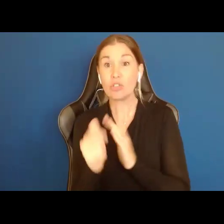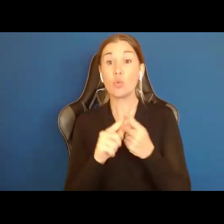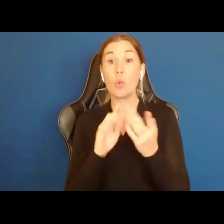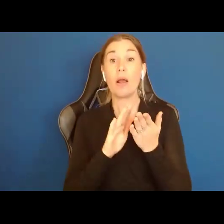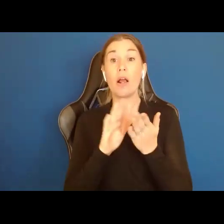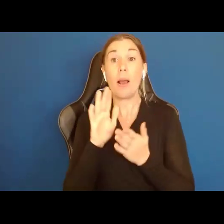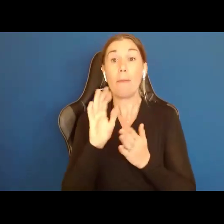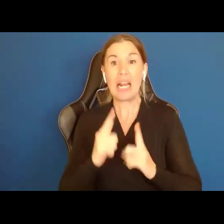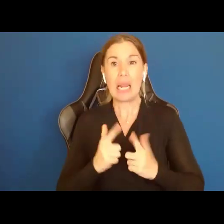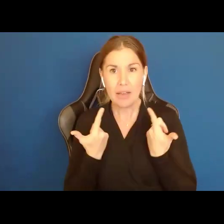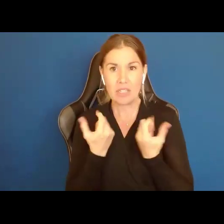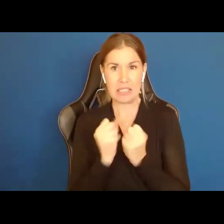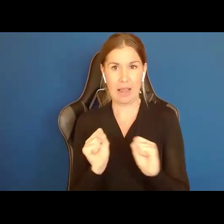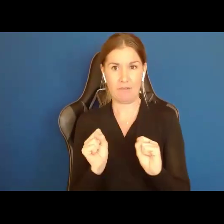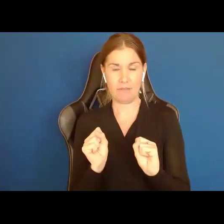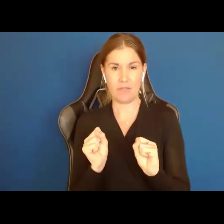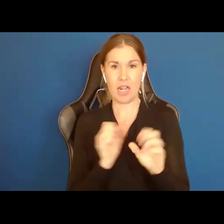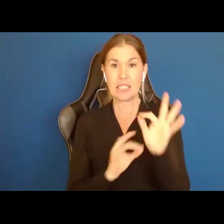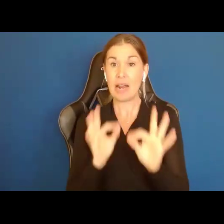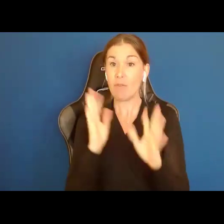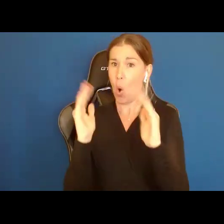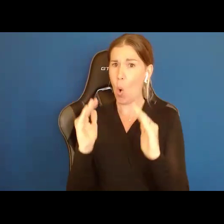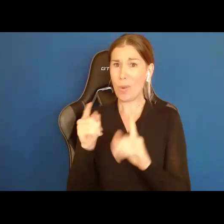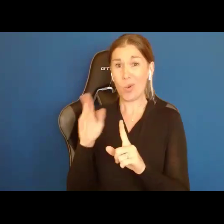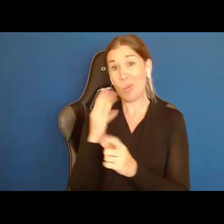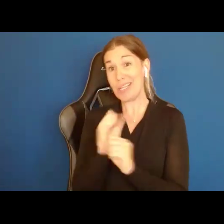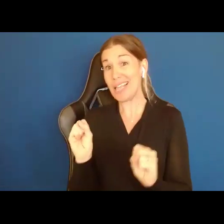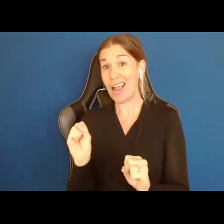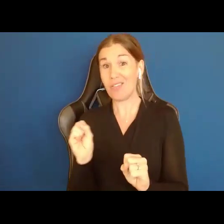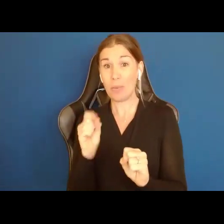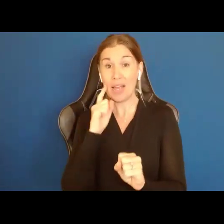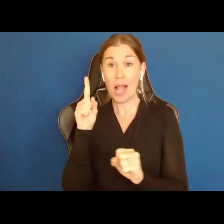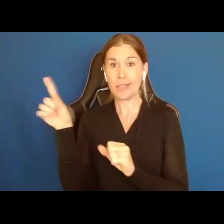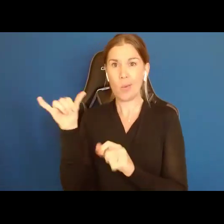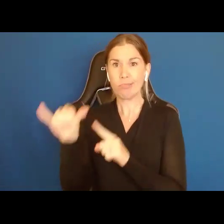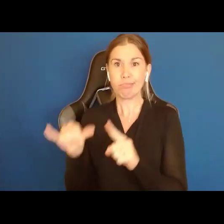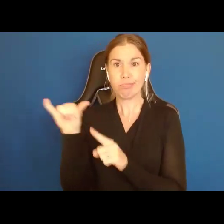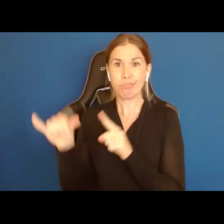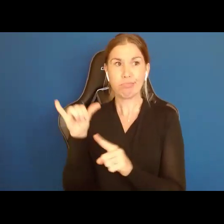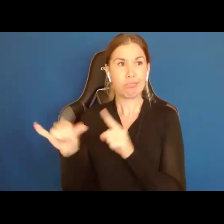simply hoping that they will be safe because they won't go anywhere, do anything, or meet anyone.